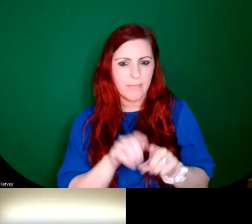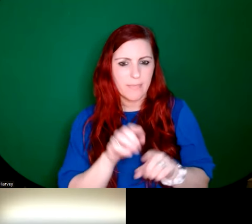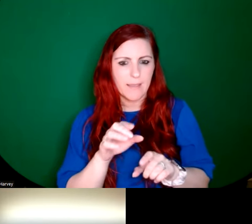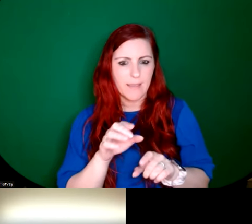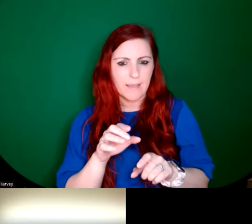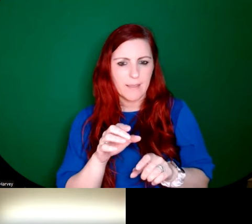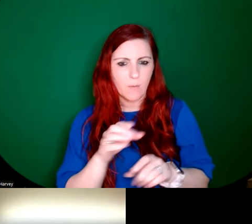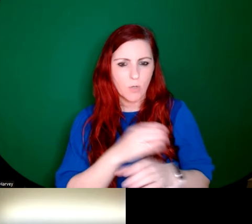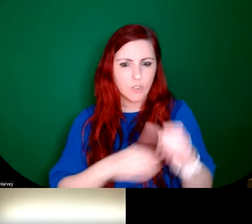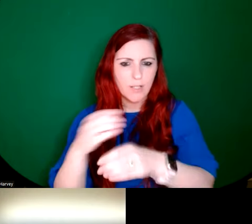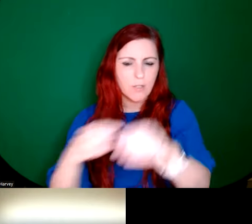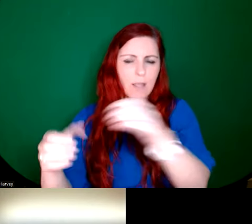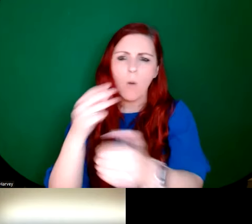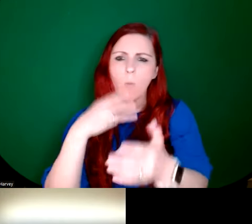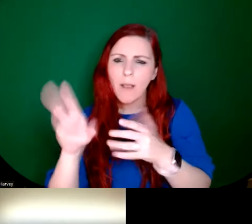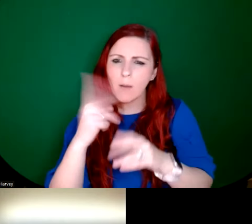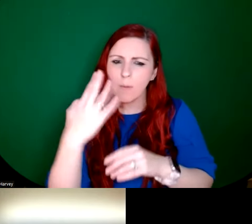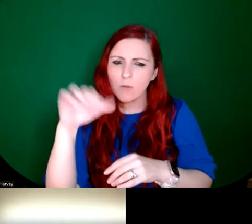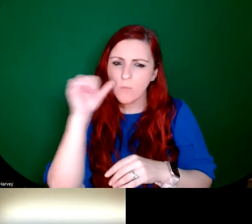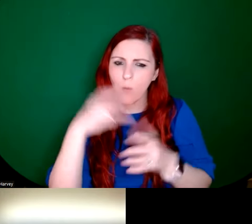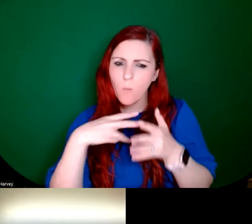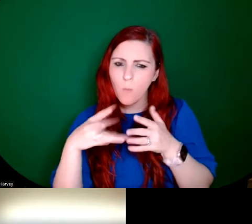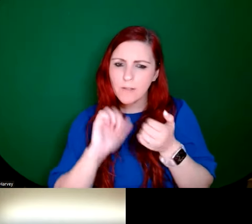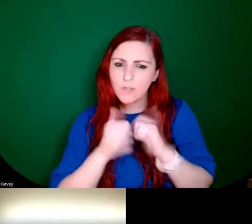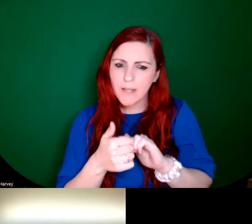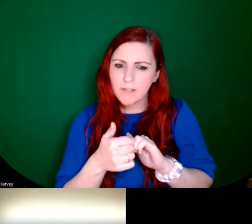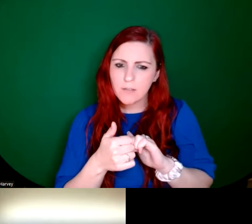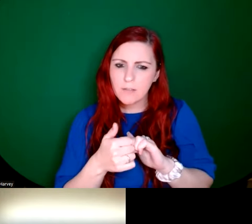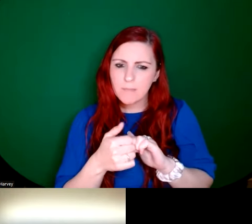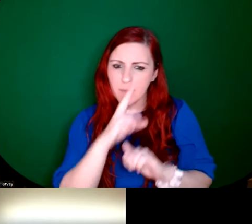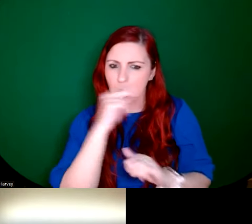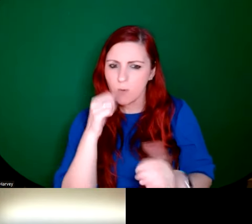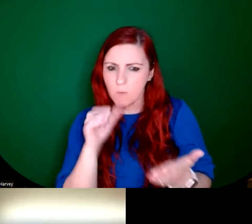there a way that you can let people know? Yvonne's wondering if you can let us know in the newsletter when it's being changed? So people know.